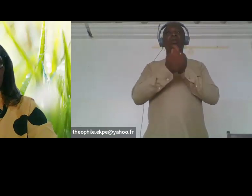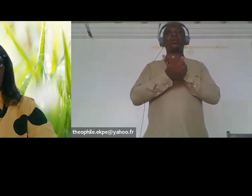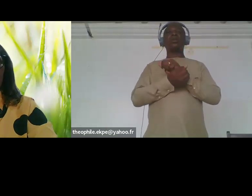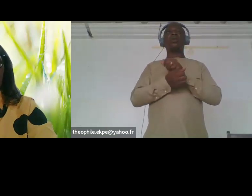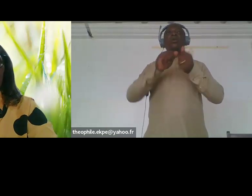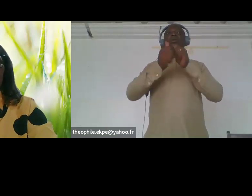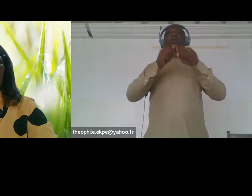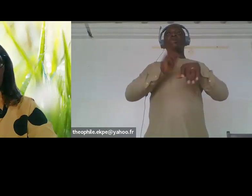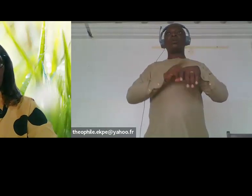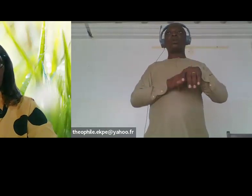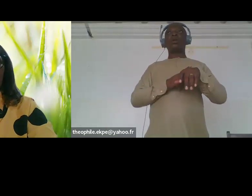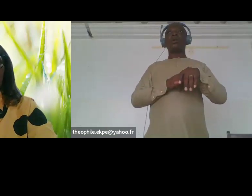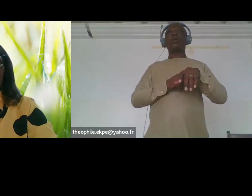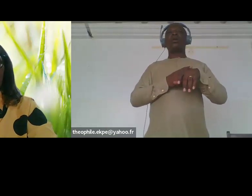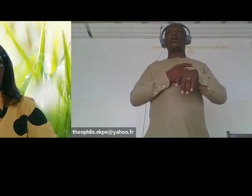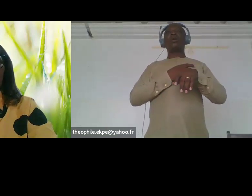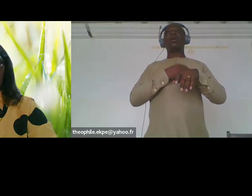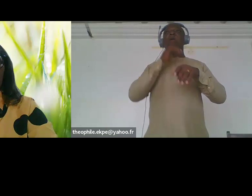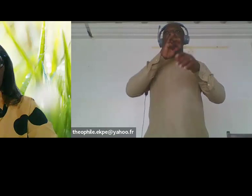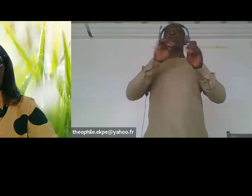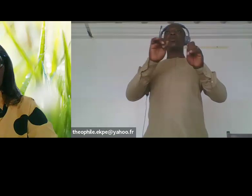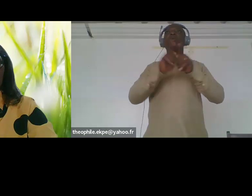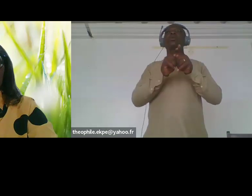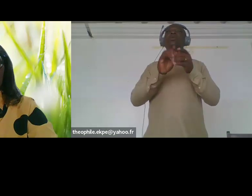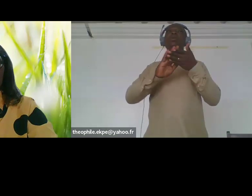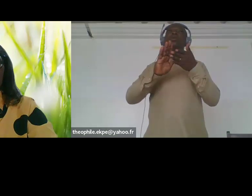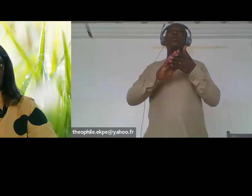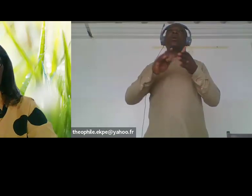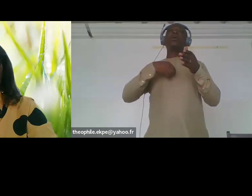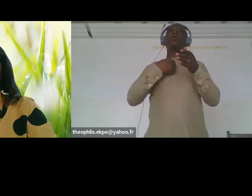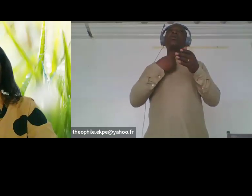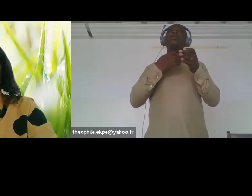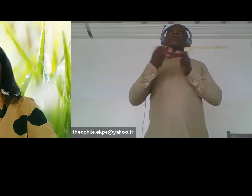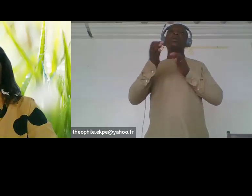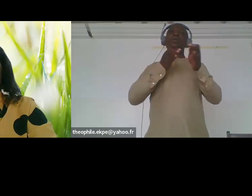climatique est-ce que tu peux s'il te plaît nous en dire